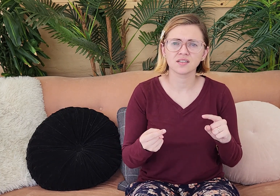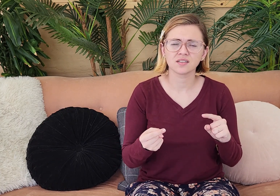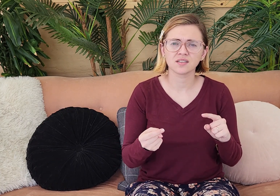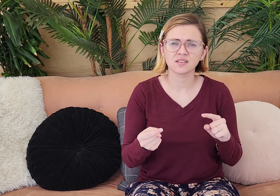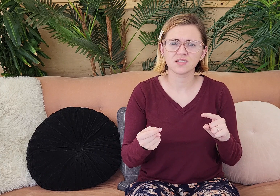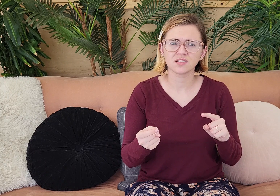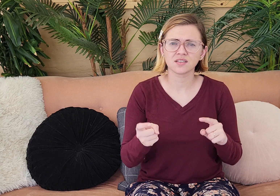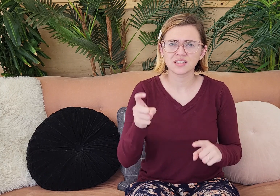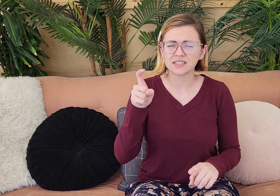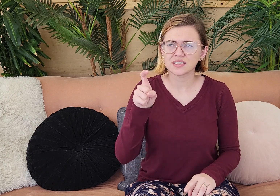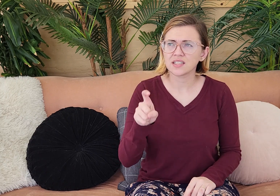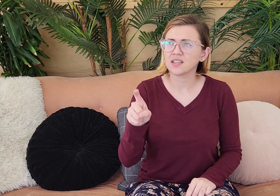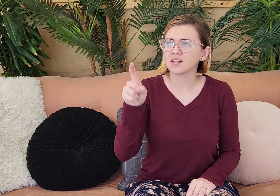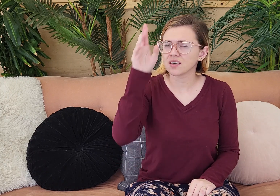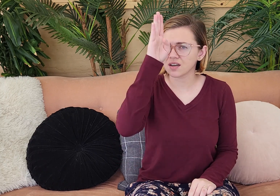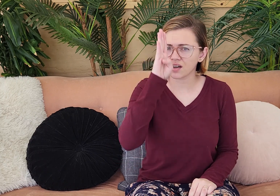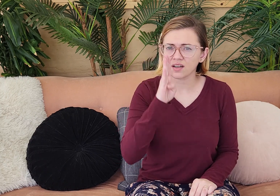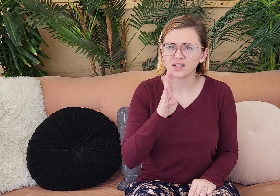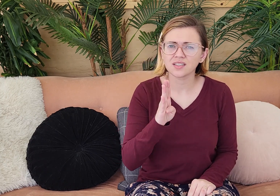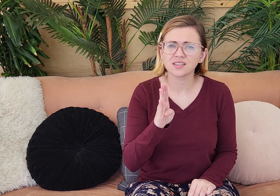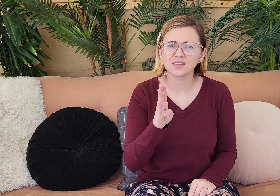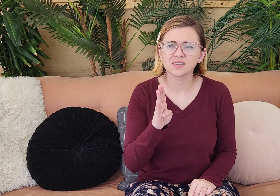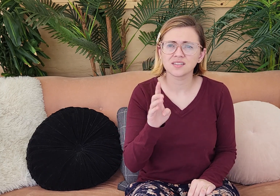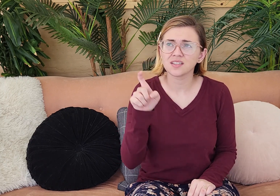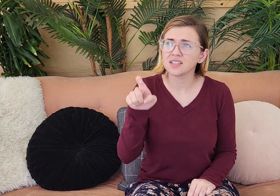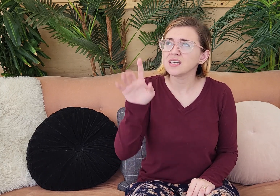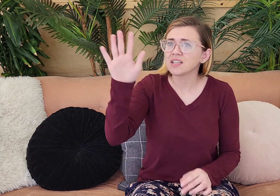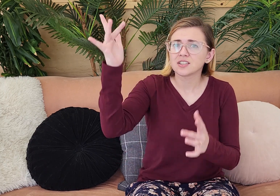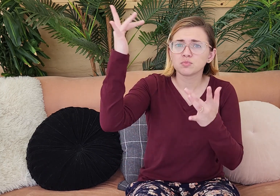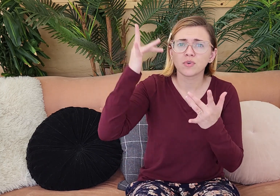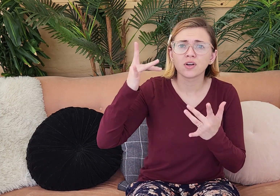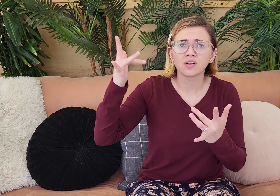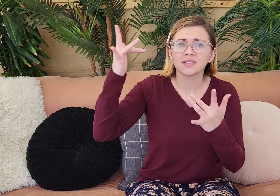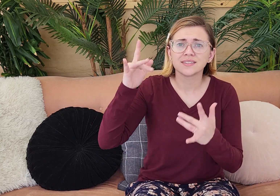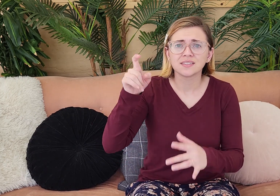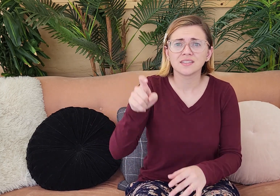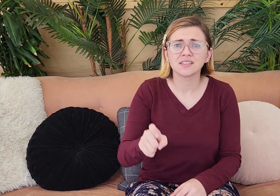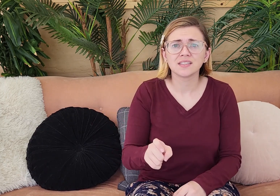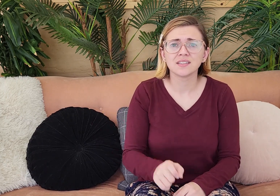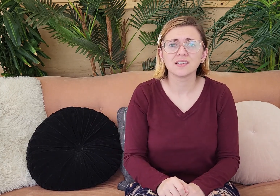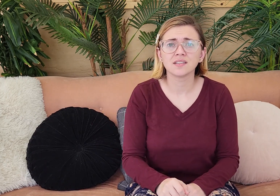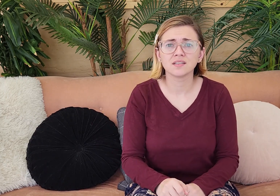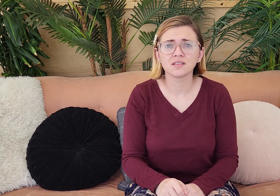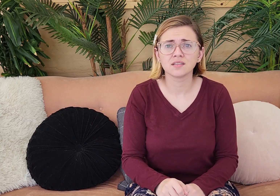And ache. And have a desperate need for God,